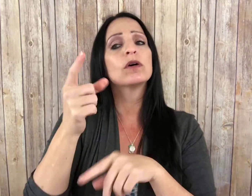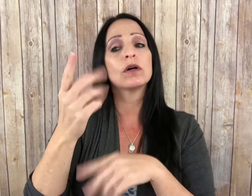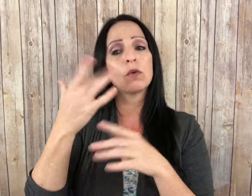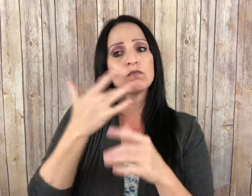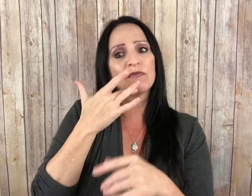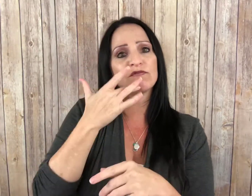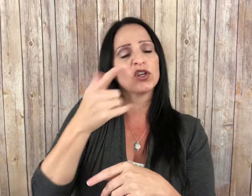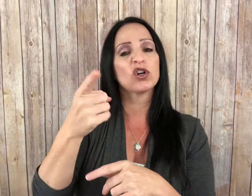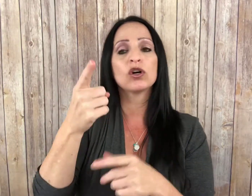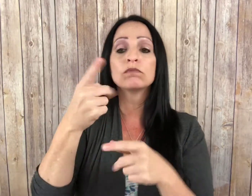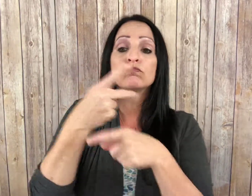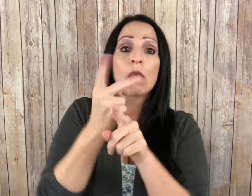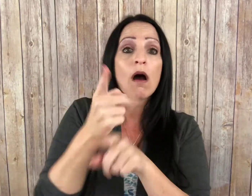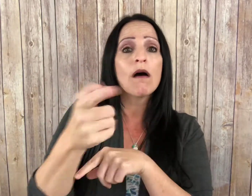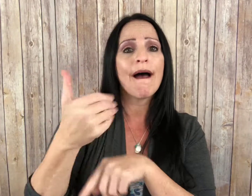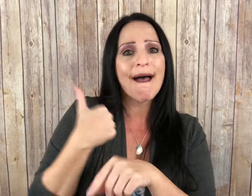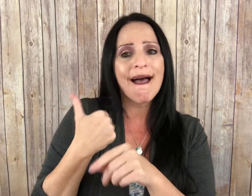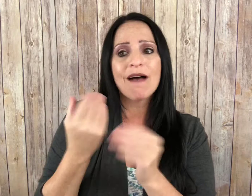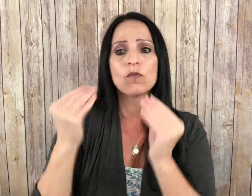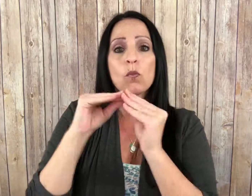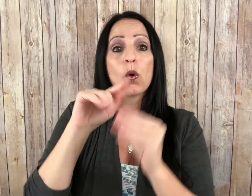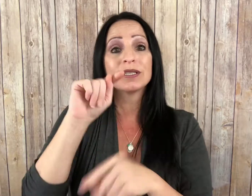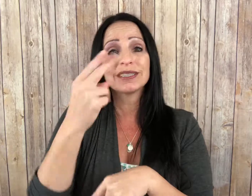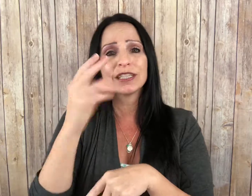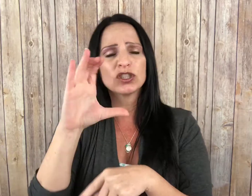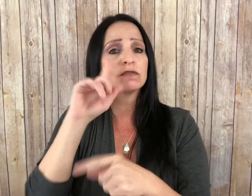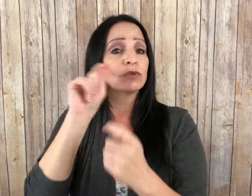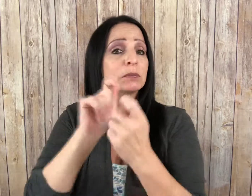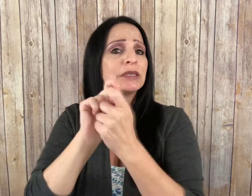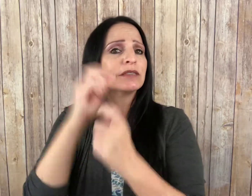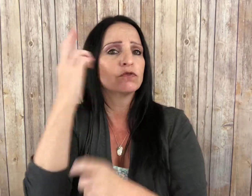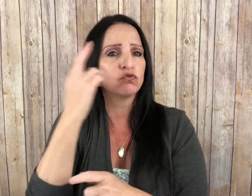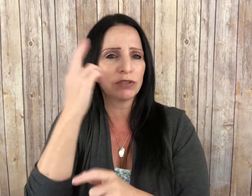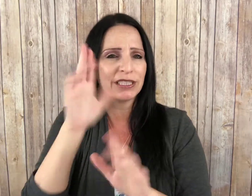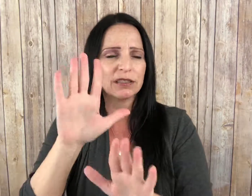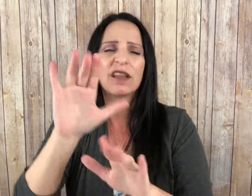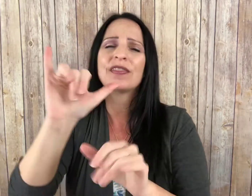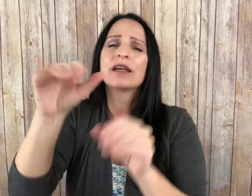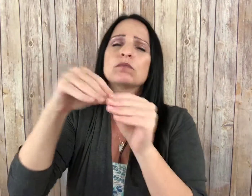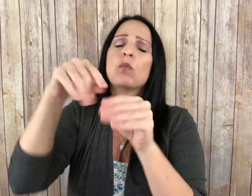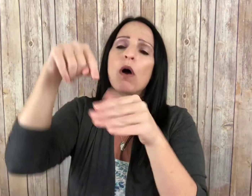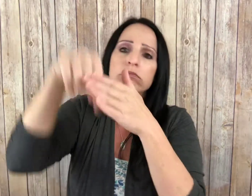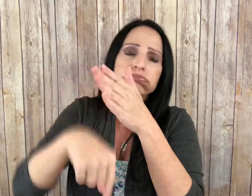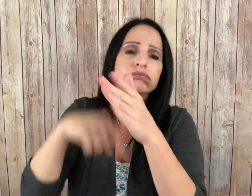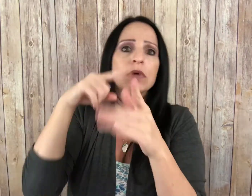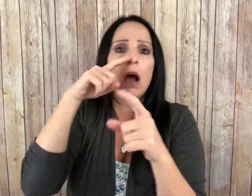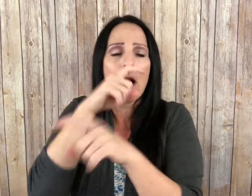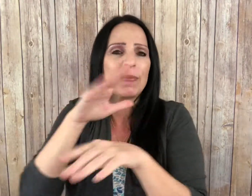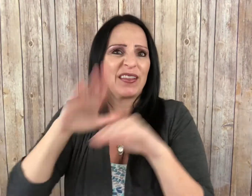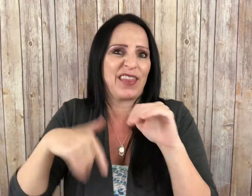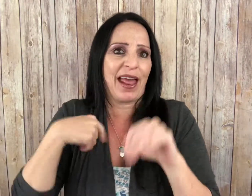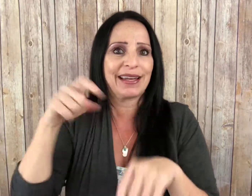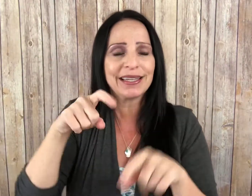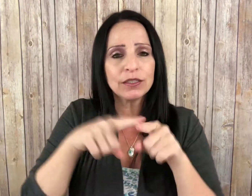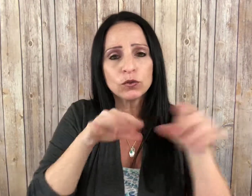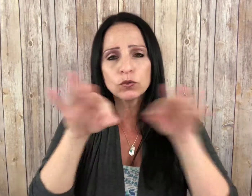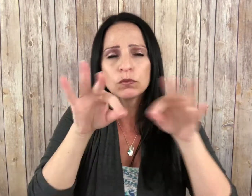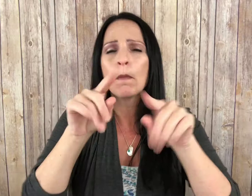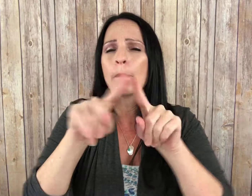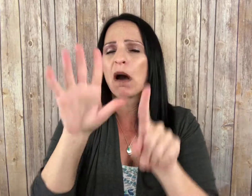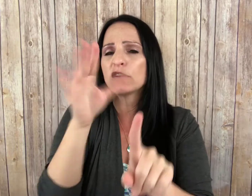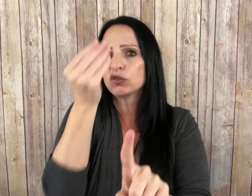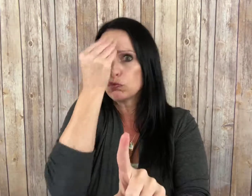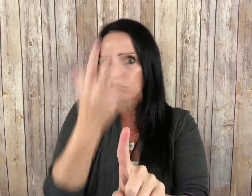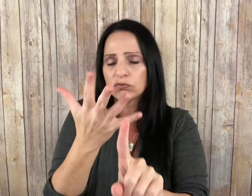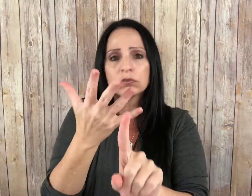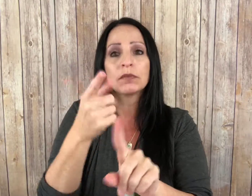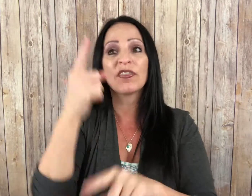Some may prefer more THC, however, that's a discussion for another time.